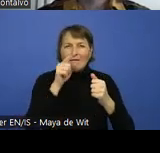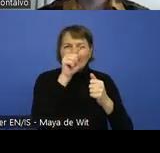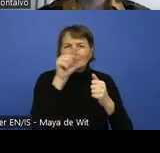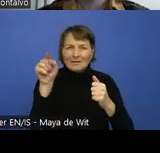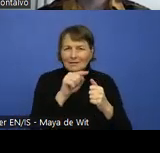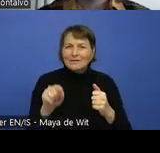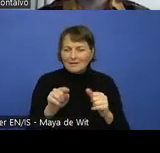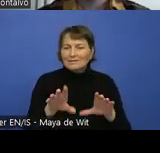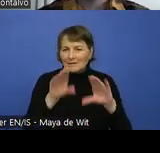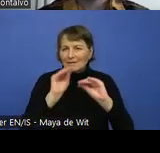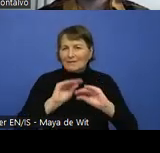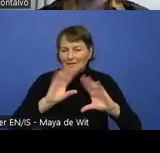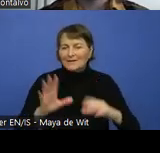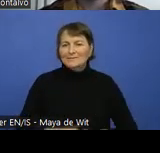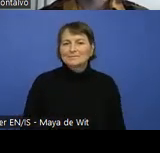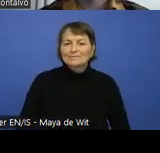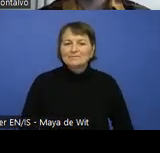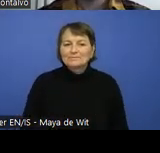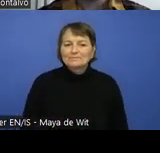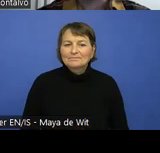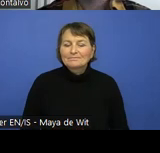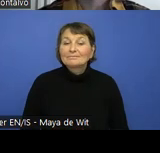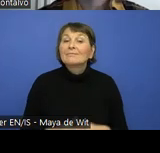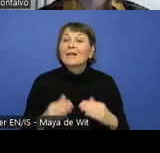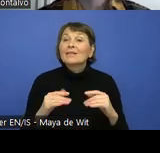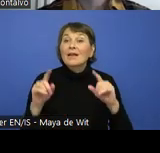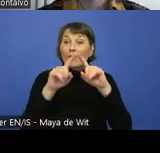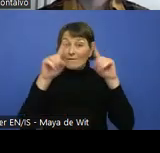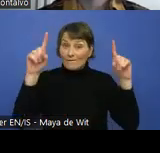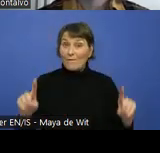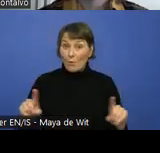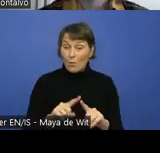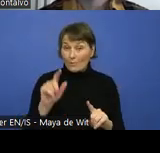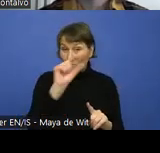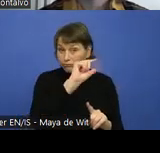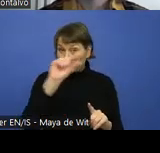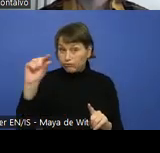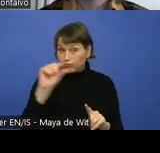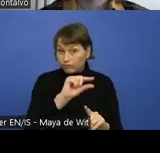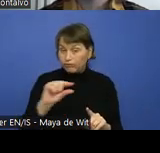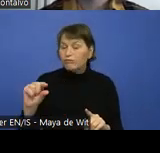Forms field, we discuss those from a content author's perspective.